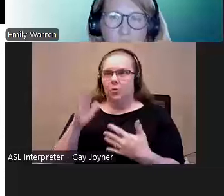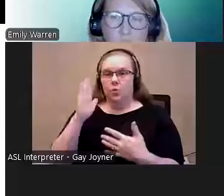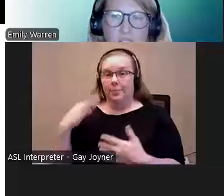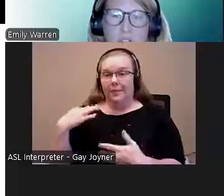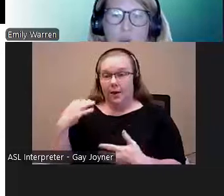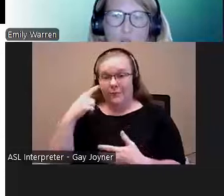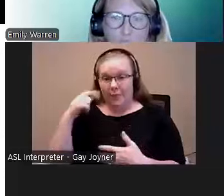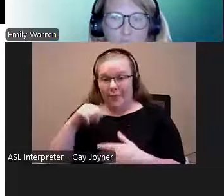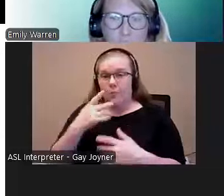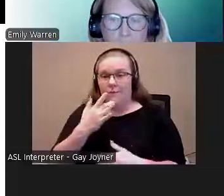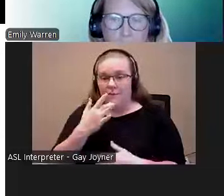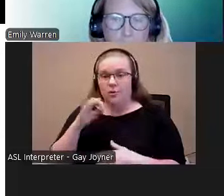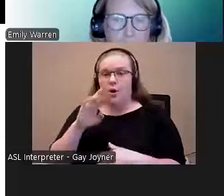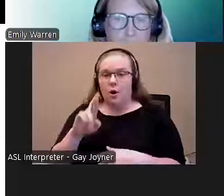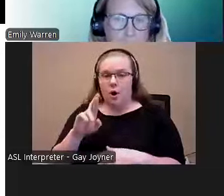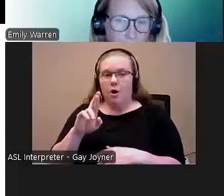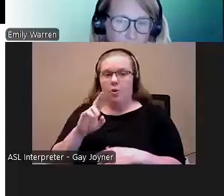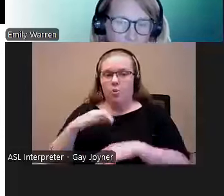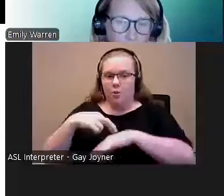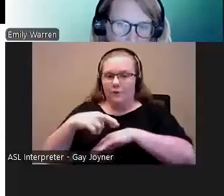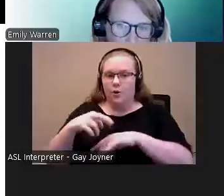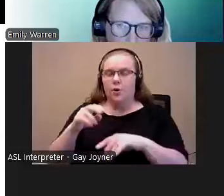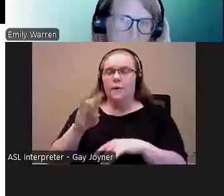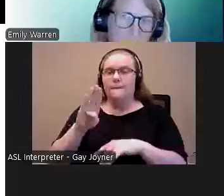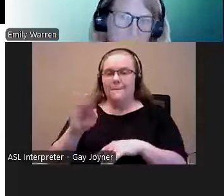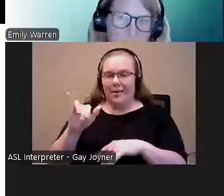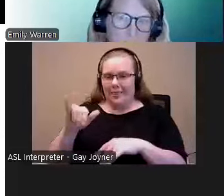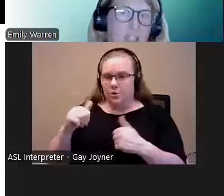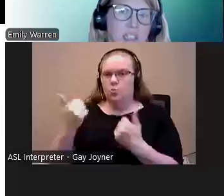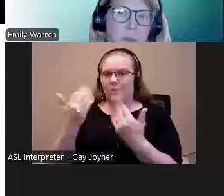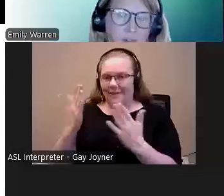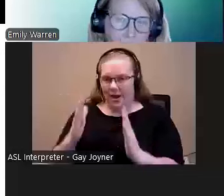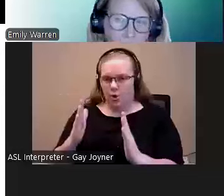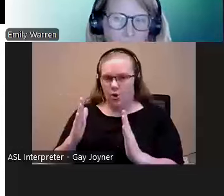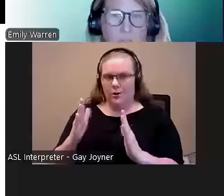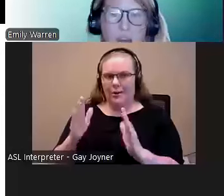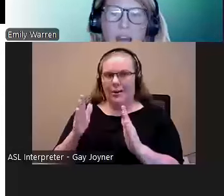preference are referred by this provider, in this case it is the continuum of care,